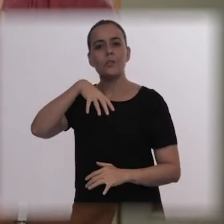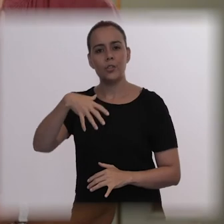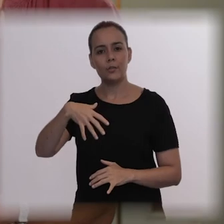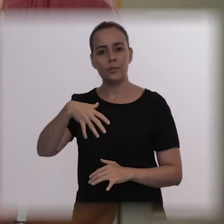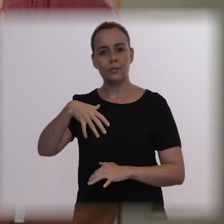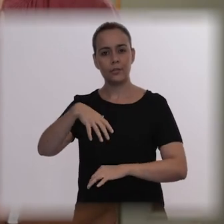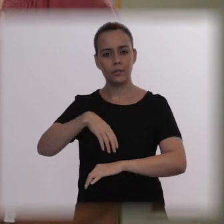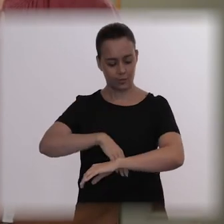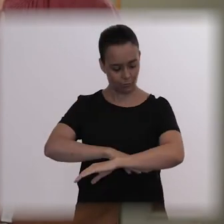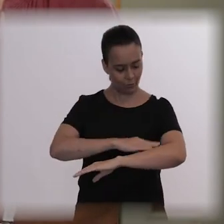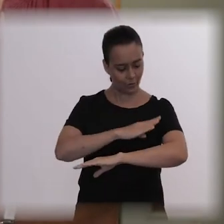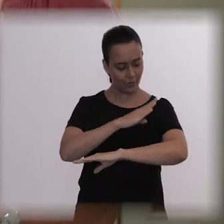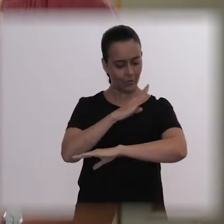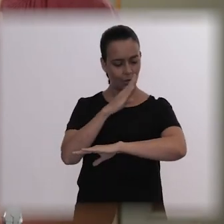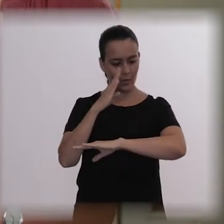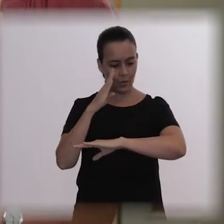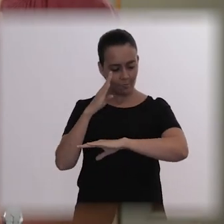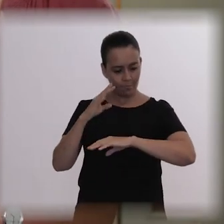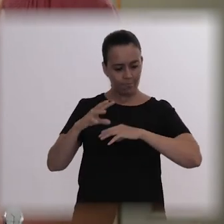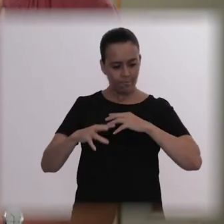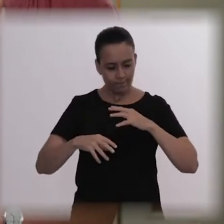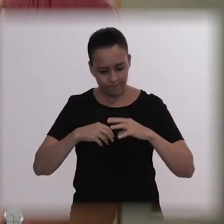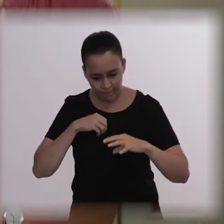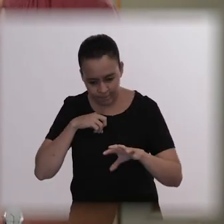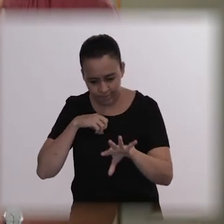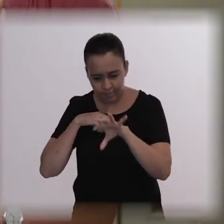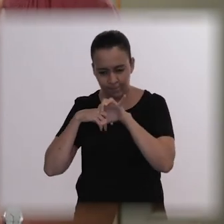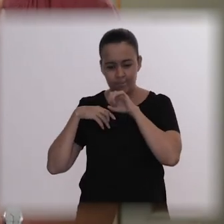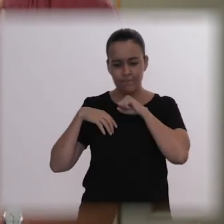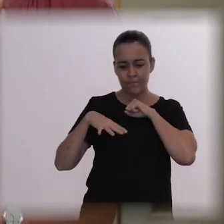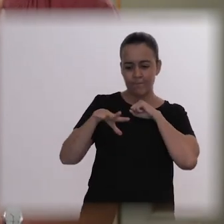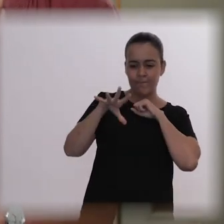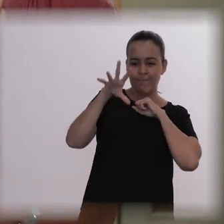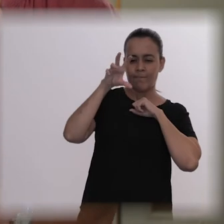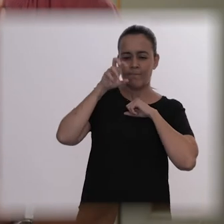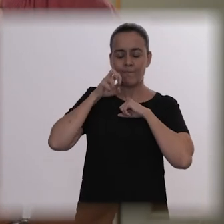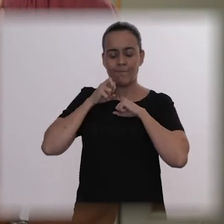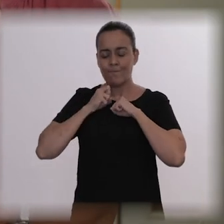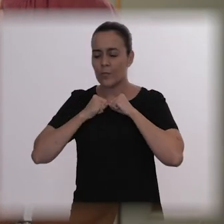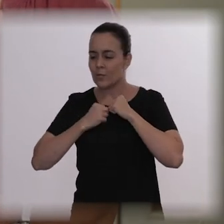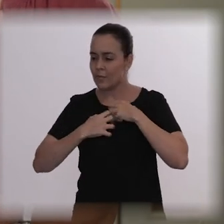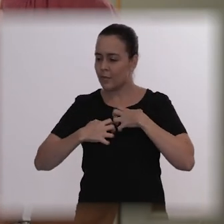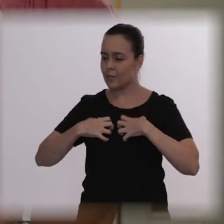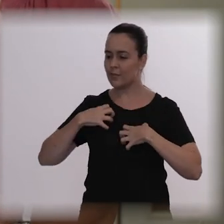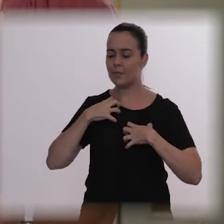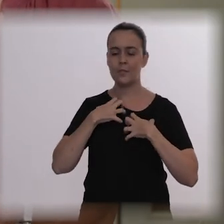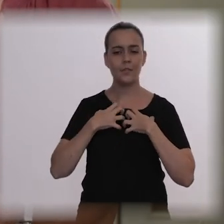I have this feeling that he needed to be disconnected to have courage